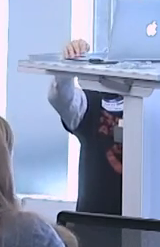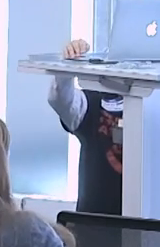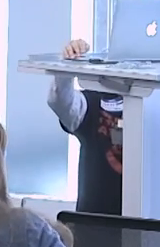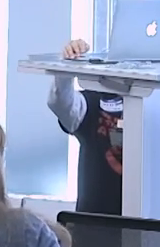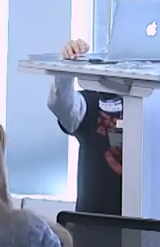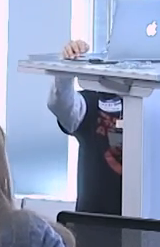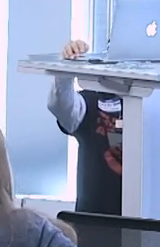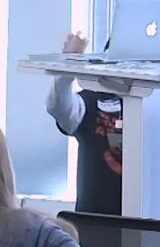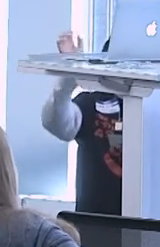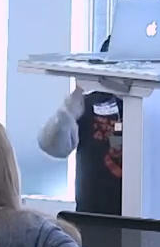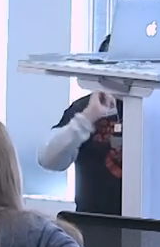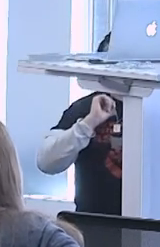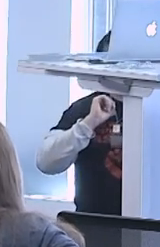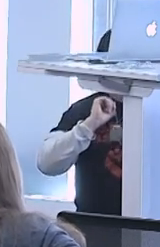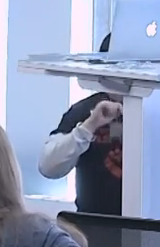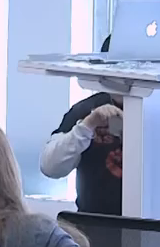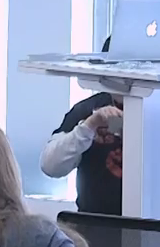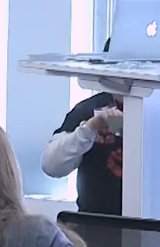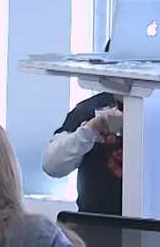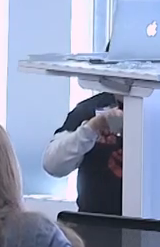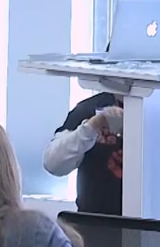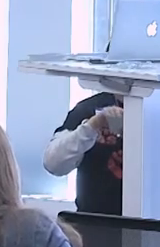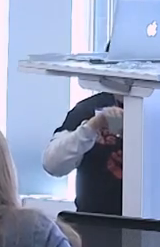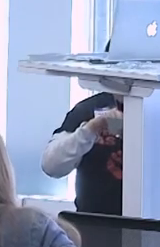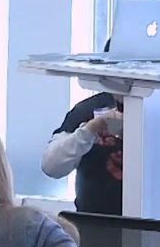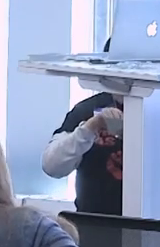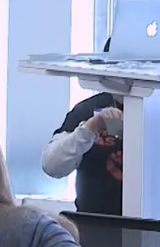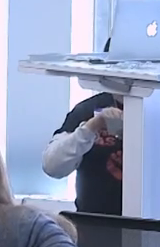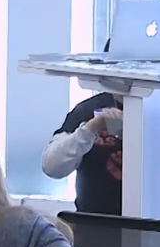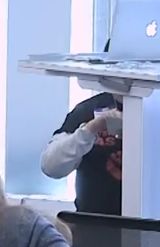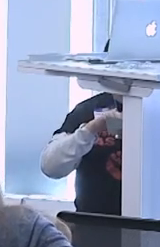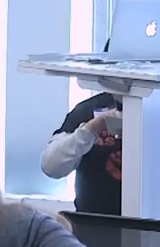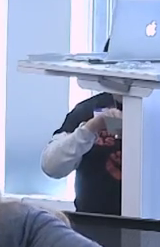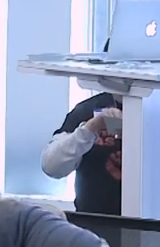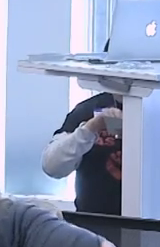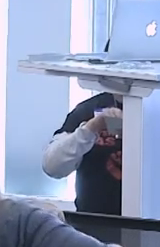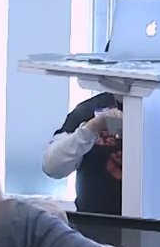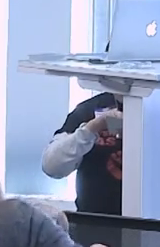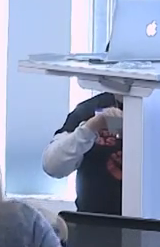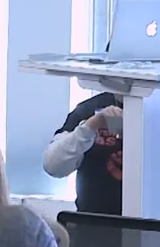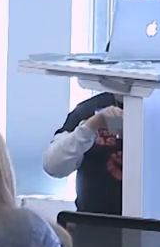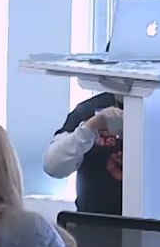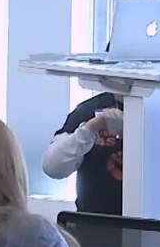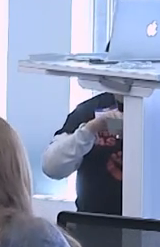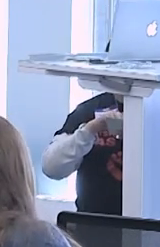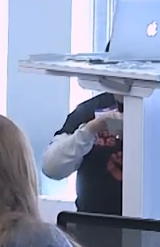And contingent access to treatment, you see especially in the area of fat people,